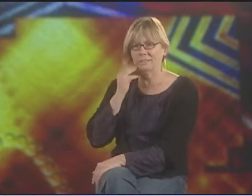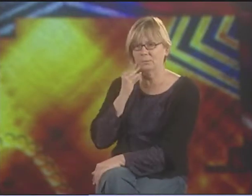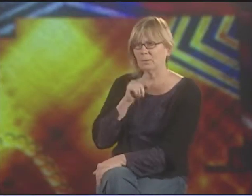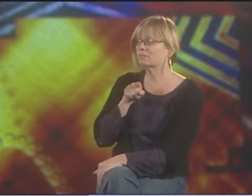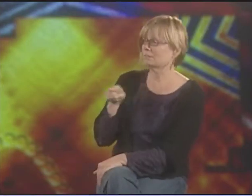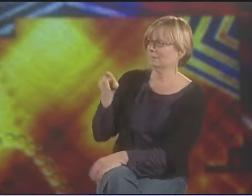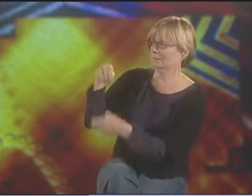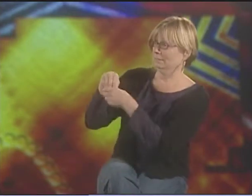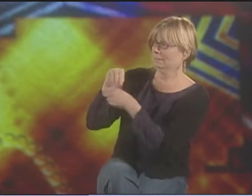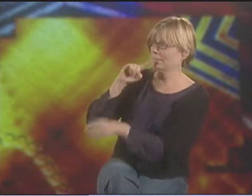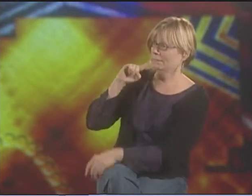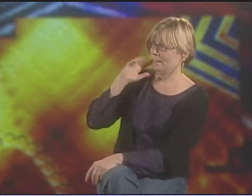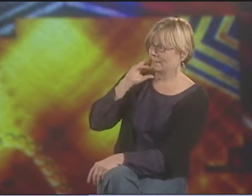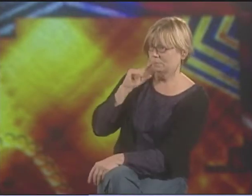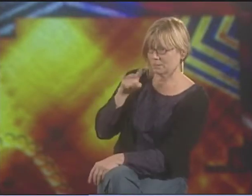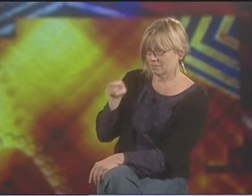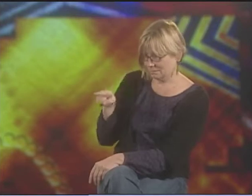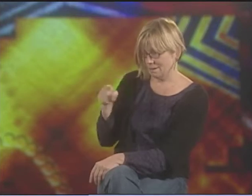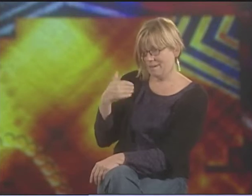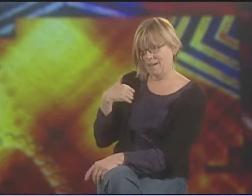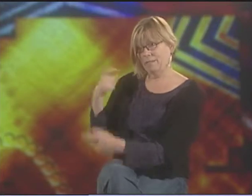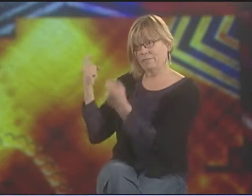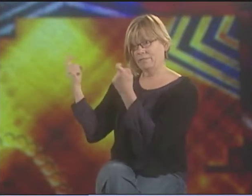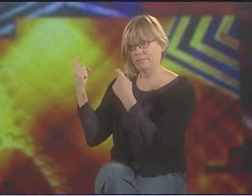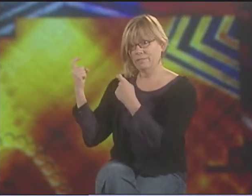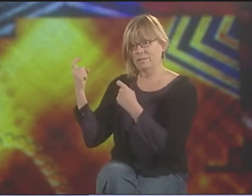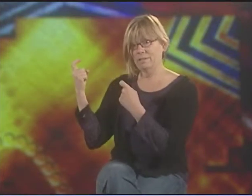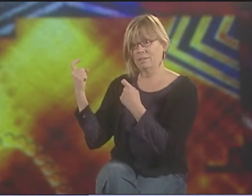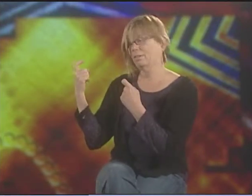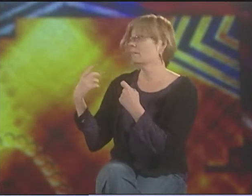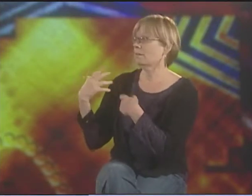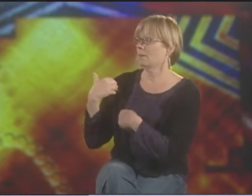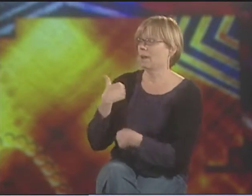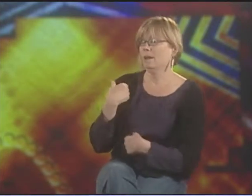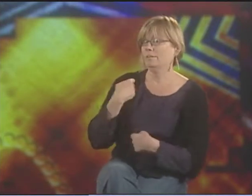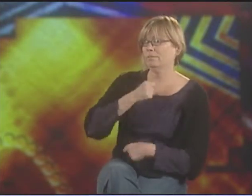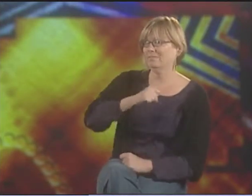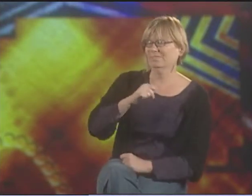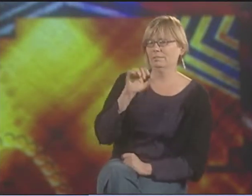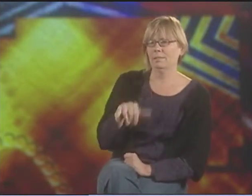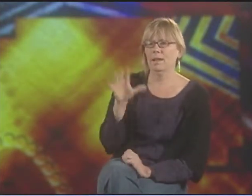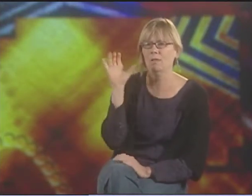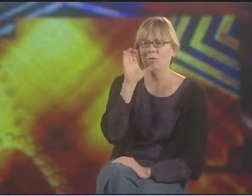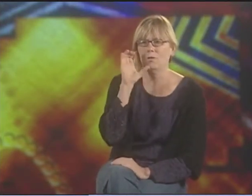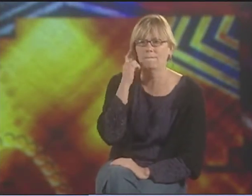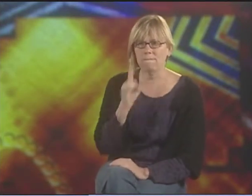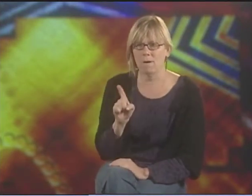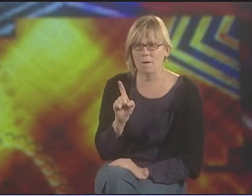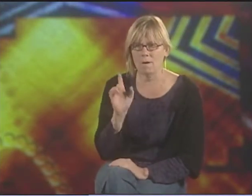BUT THEY WEREN'T ABOUT THE DEAF EXPERIENCE. I DECIDED TO FOCUS MY ENERGIES ON THE ONES THAT WERE SPECIFICALLY ABOUT THE DEAF EXPERIENCE